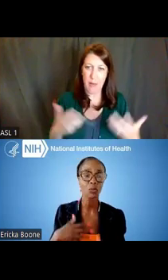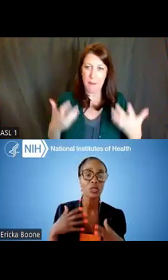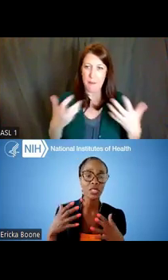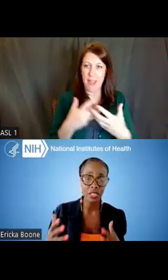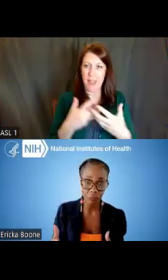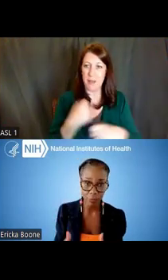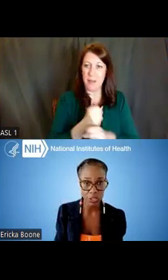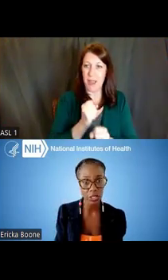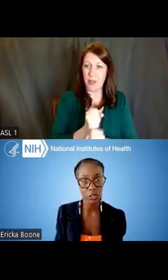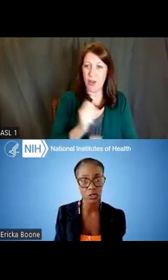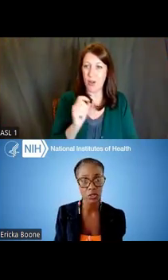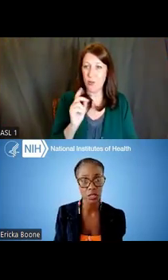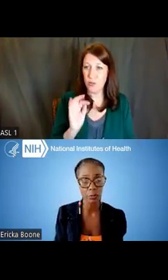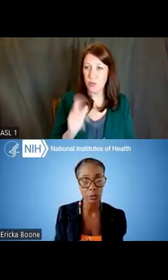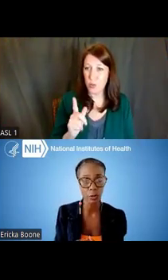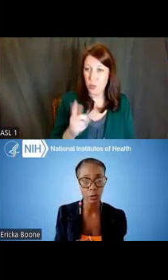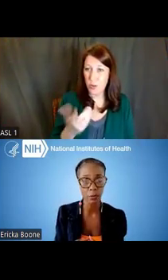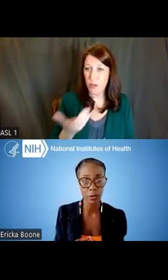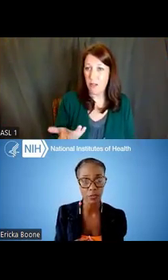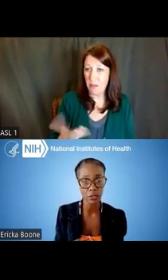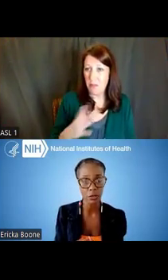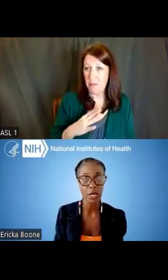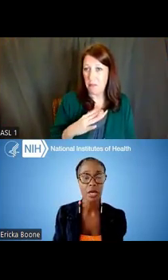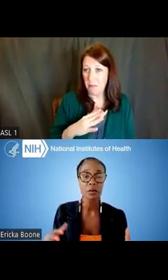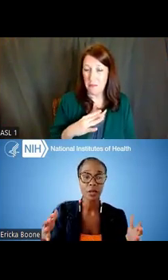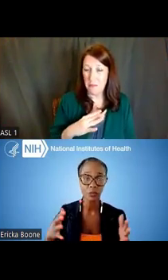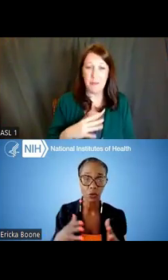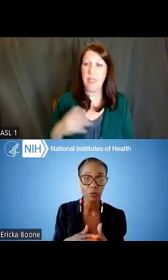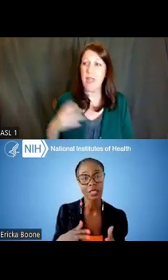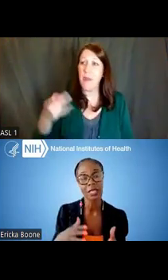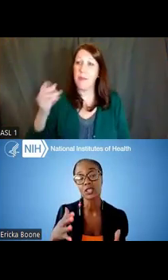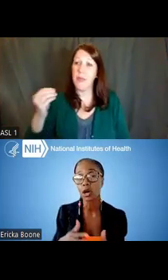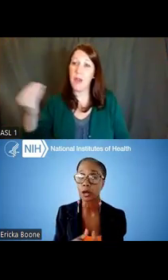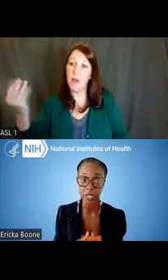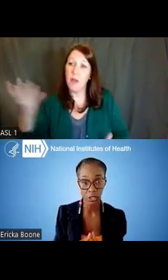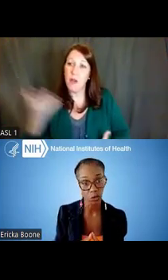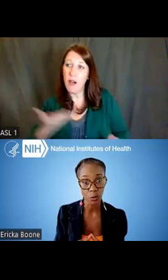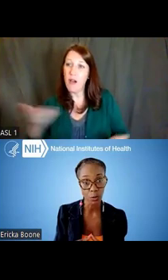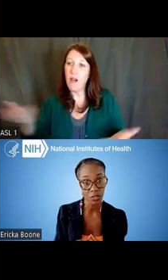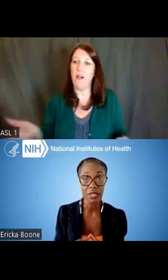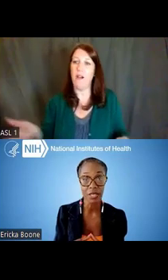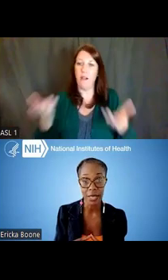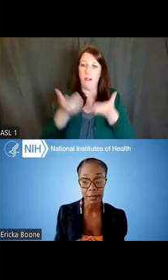with the information that you receive from your program officer to better formulate and target your specific aims.